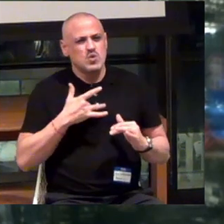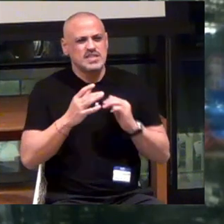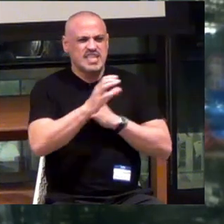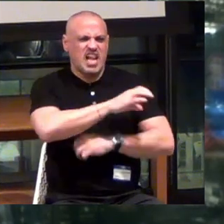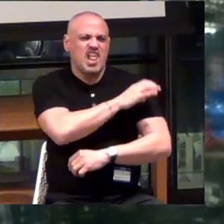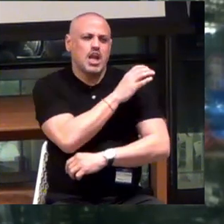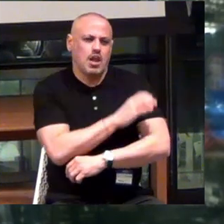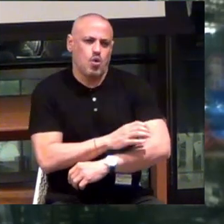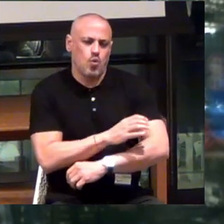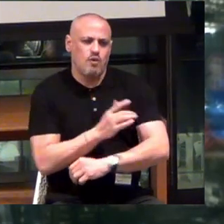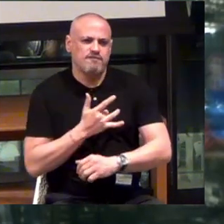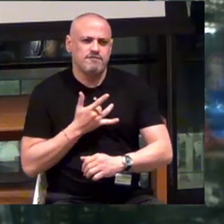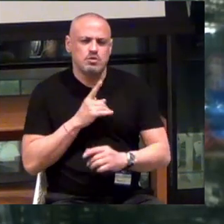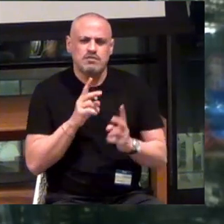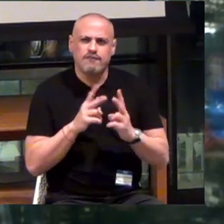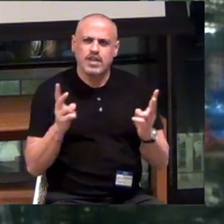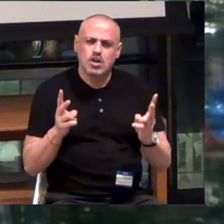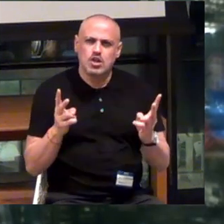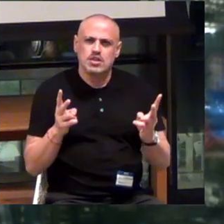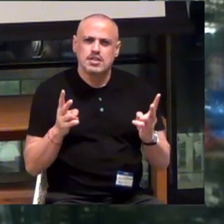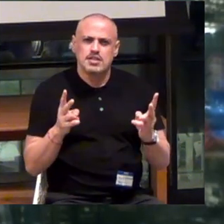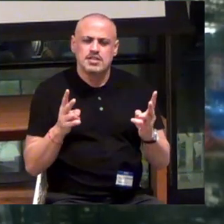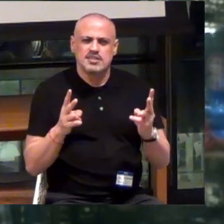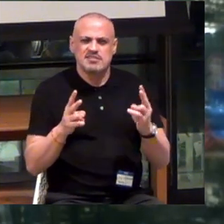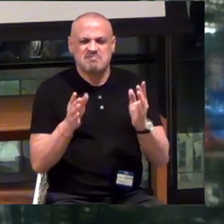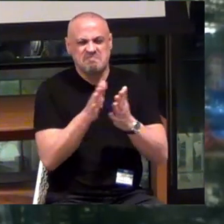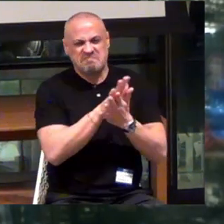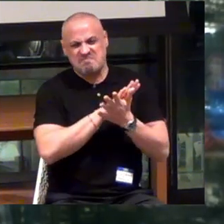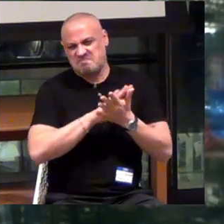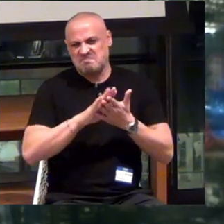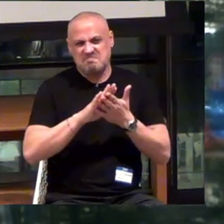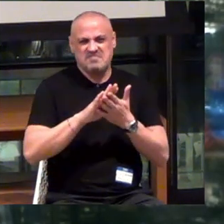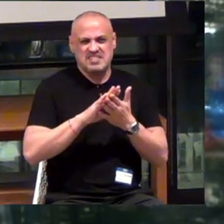It feels very sterile. It feels antiseptic.